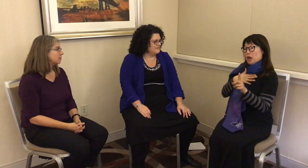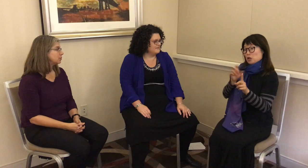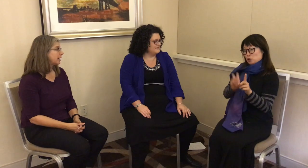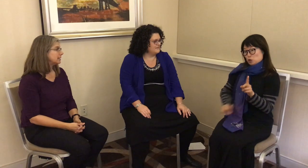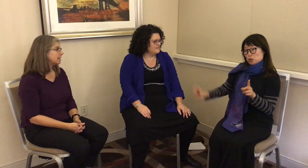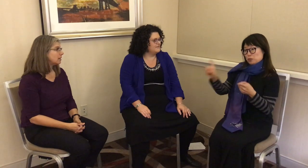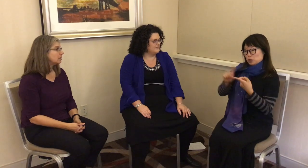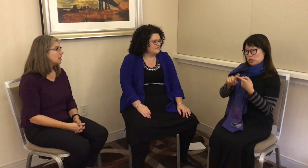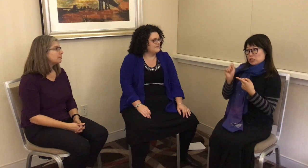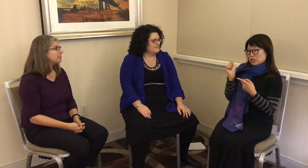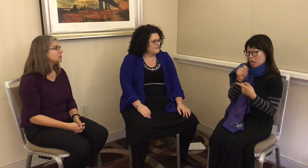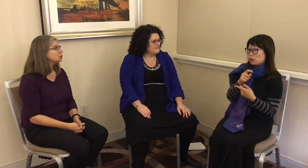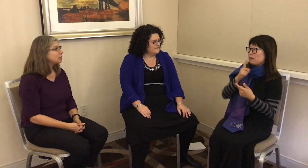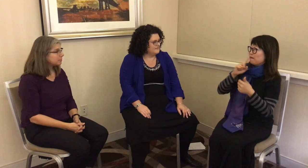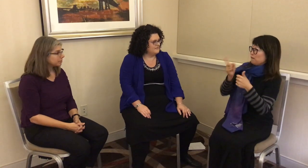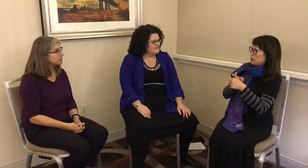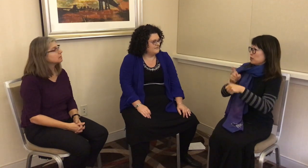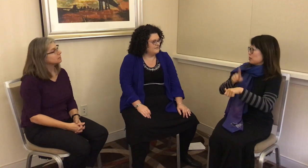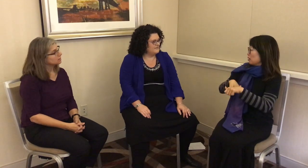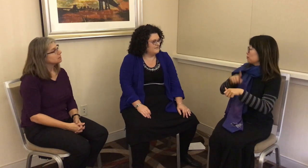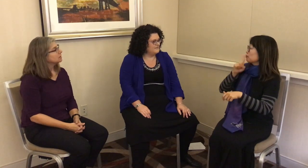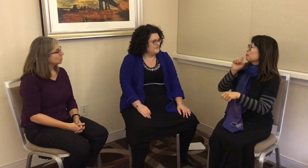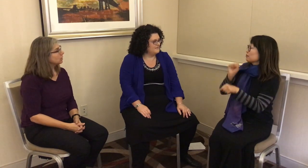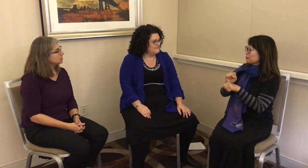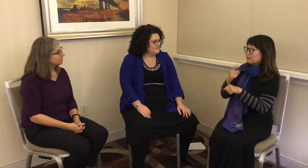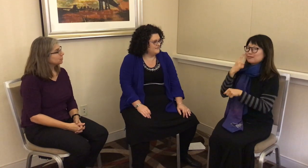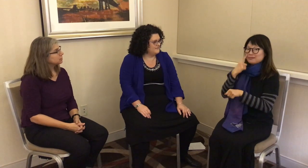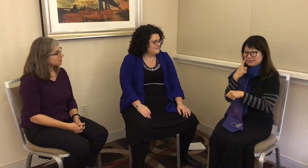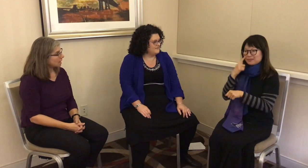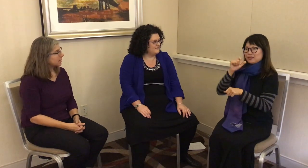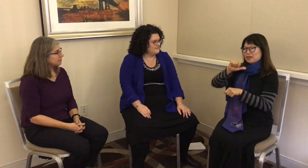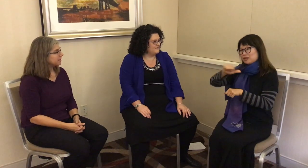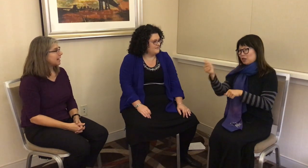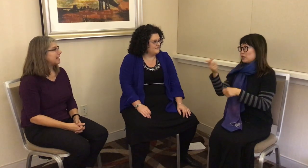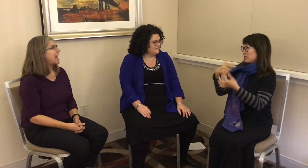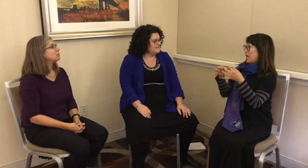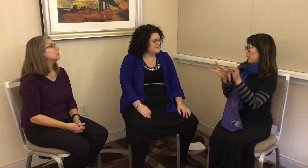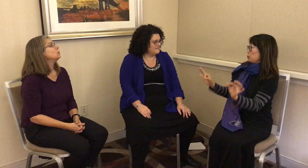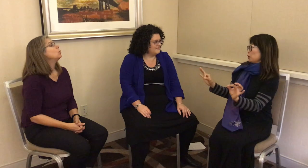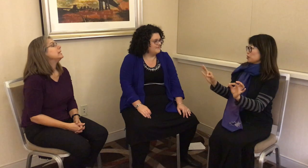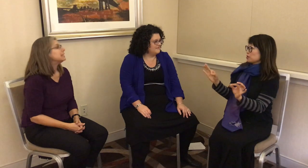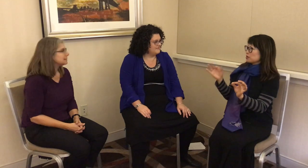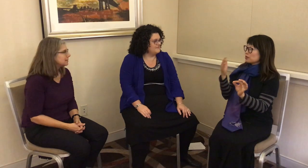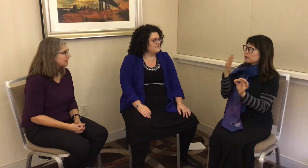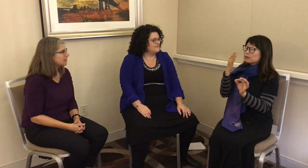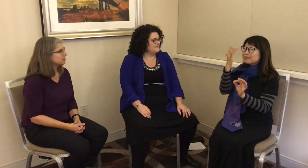Language, or ASL, but my trip was the first time that I had actually witnessed another